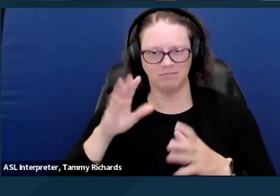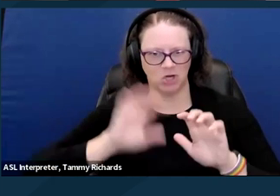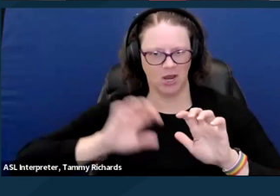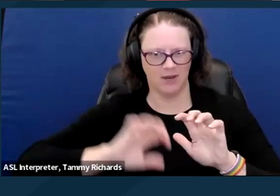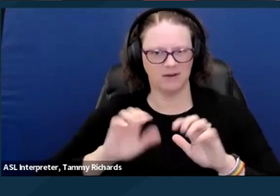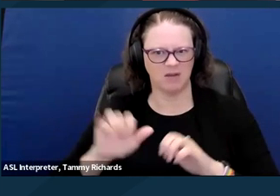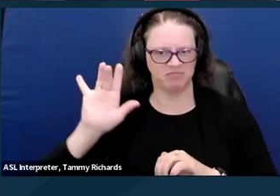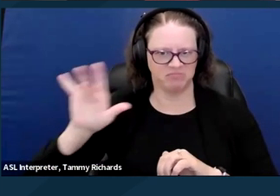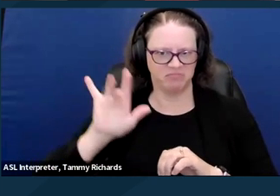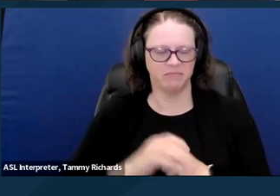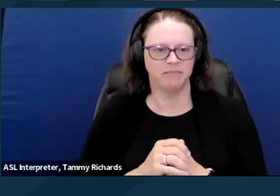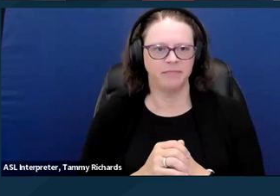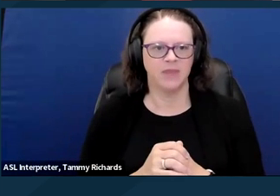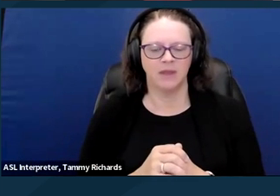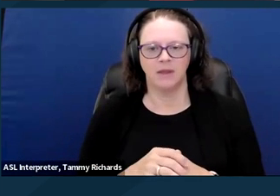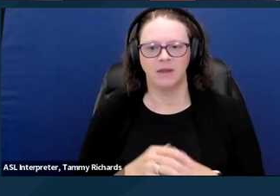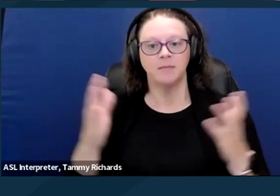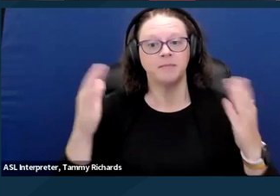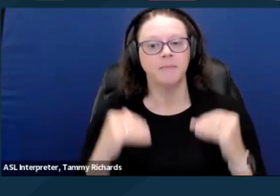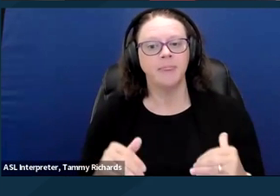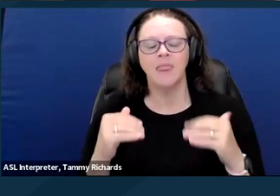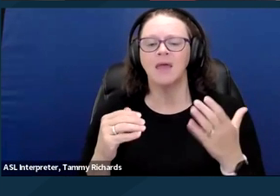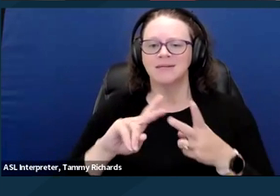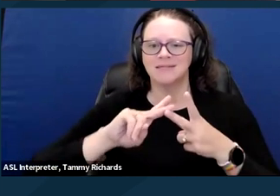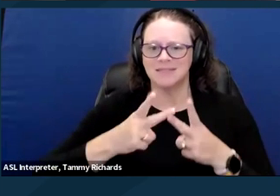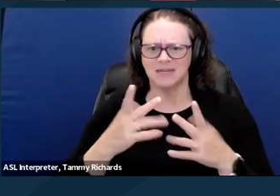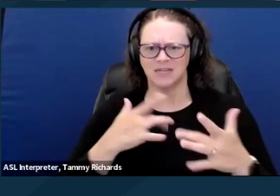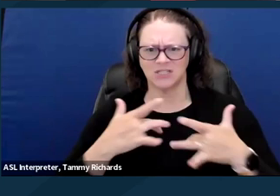The second concerning trend I mentioned is laws that would make it easier